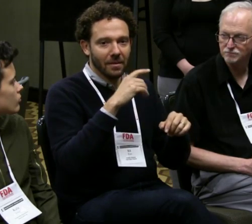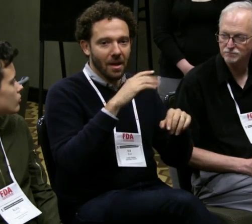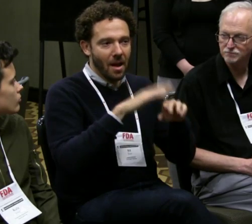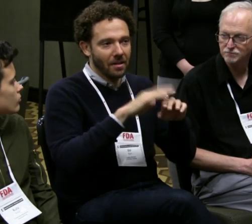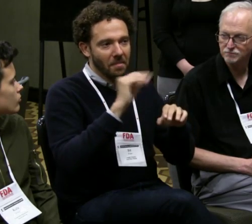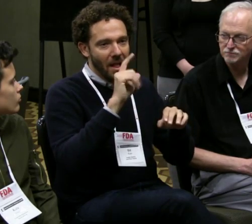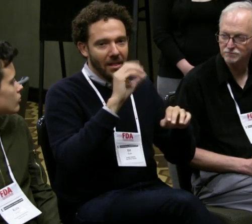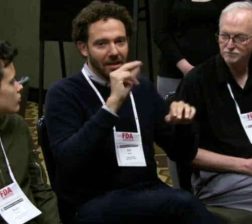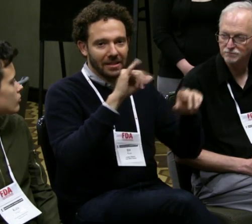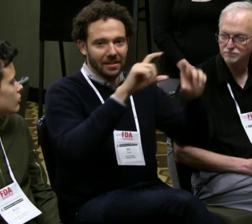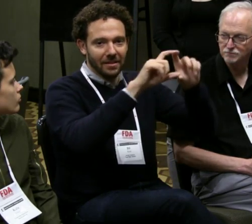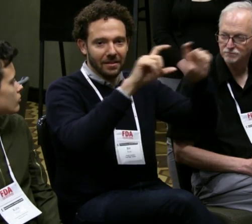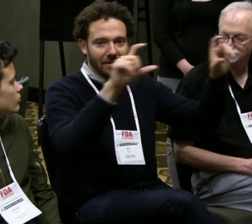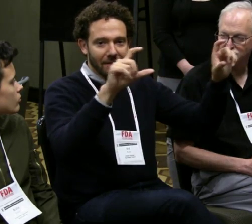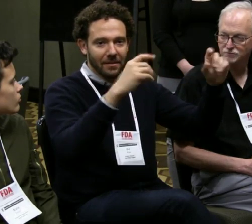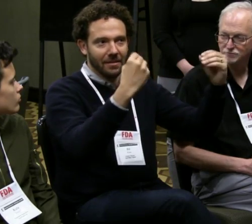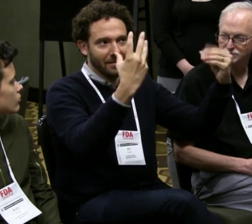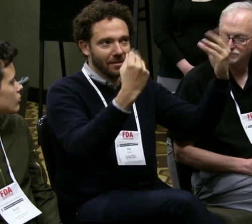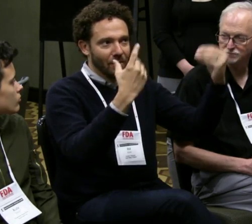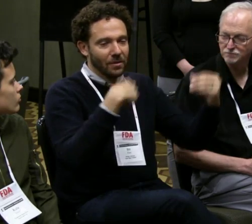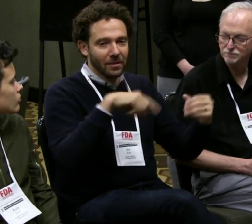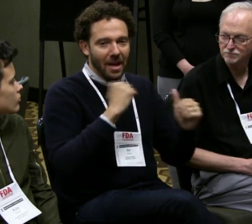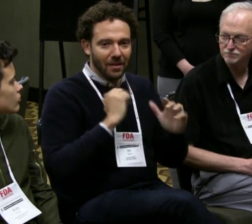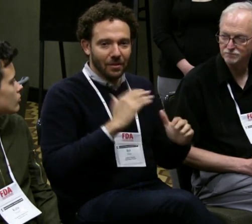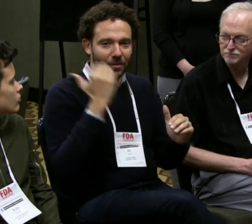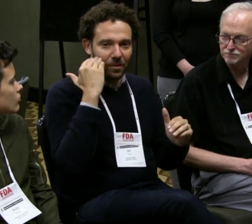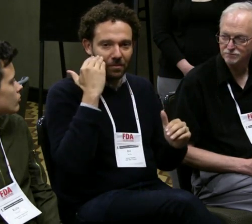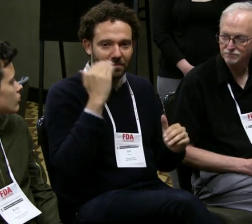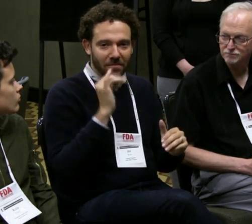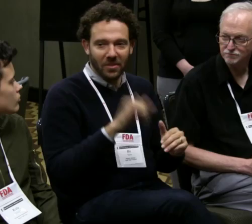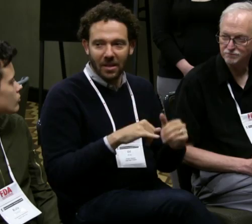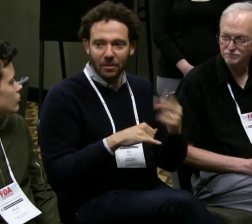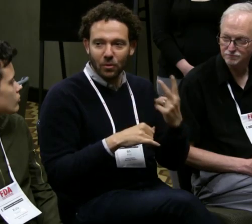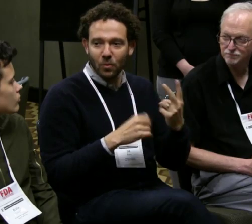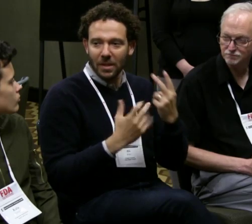and they're also set on the balcony toward the back of the house